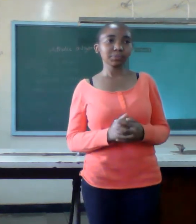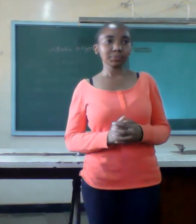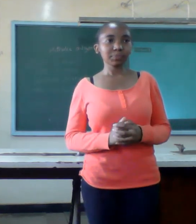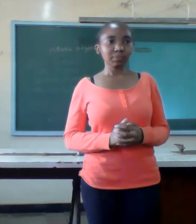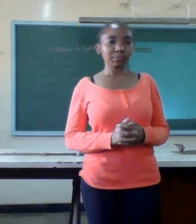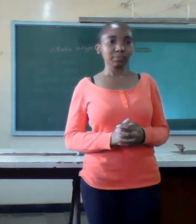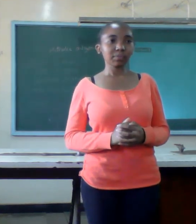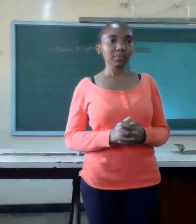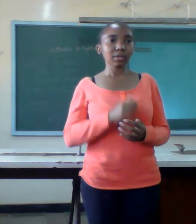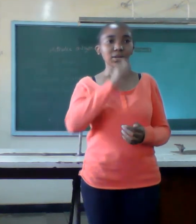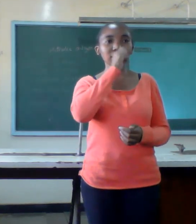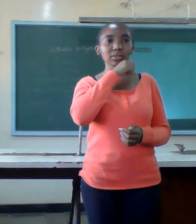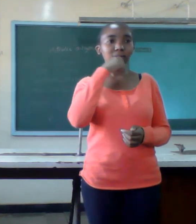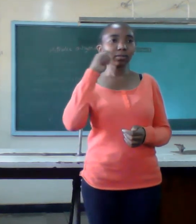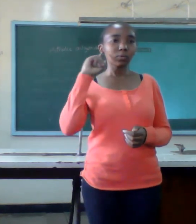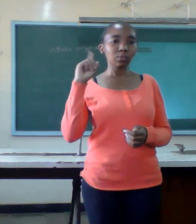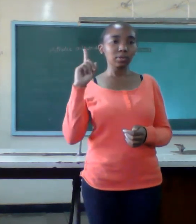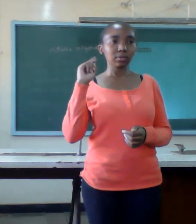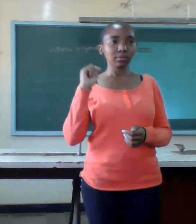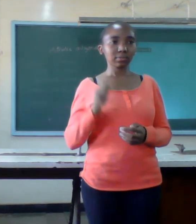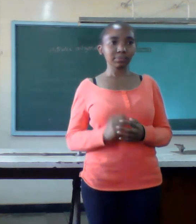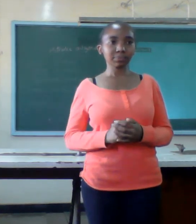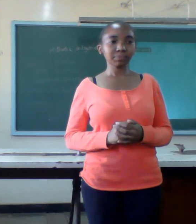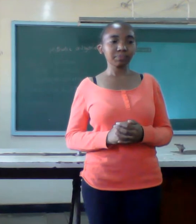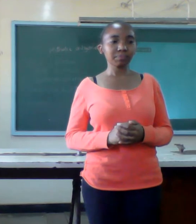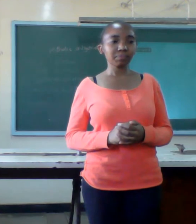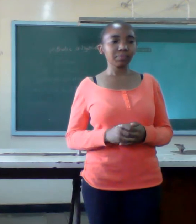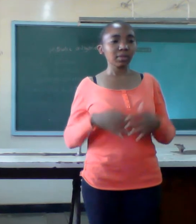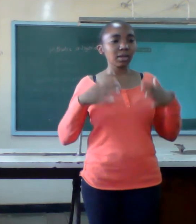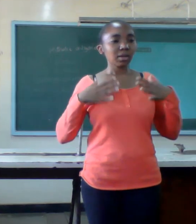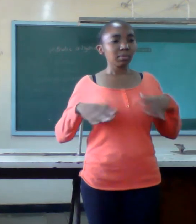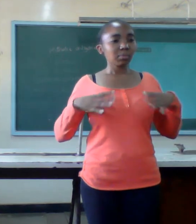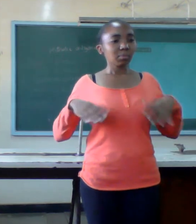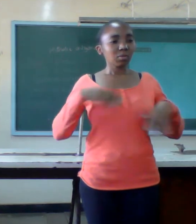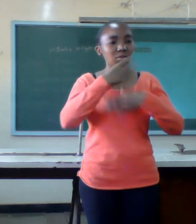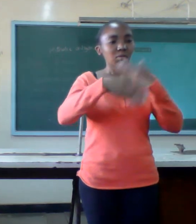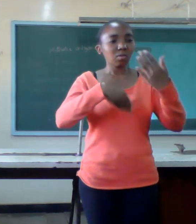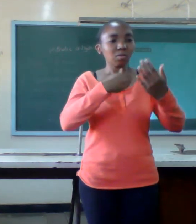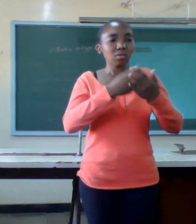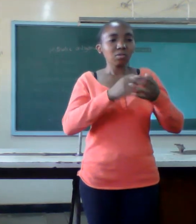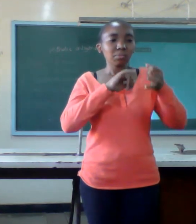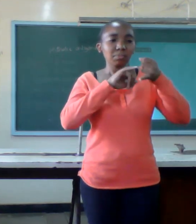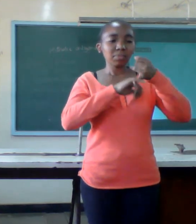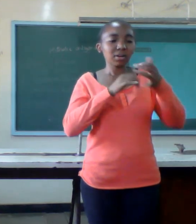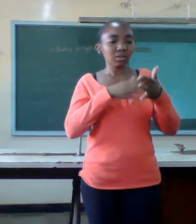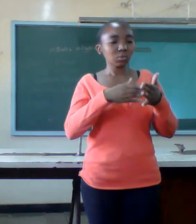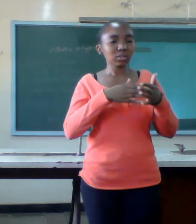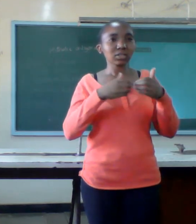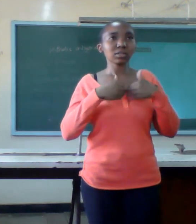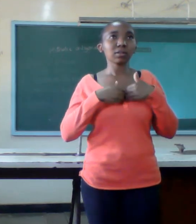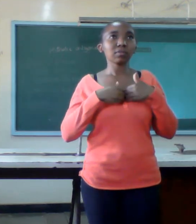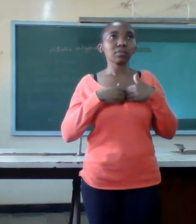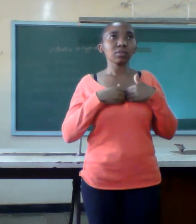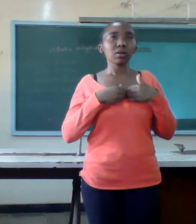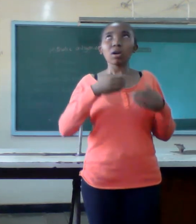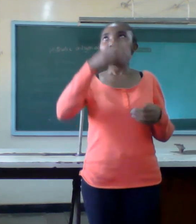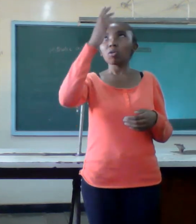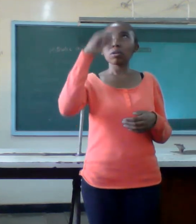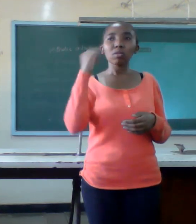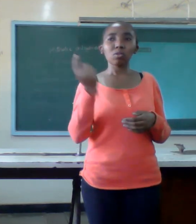it's a great one you marry has a weakness would record does not have a